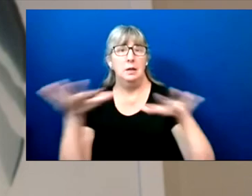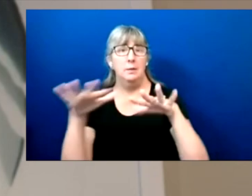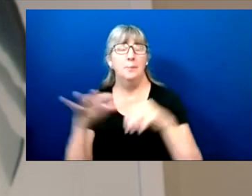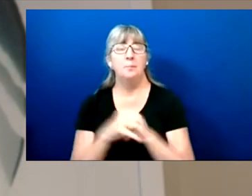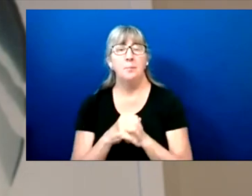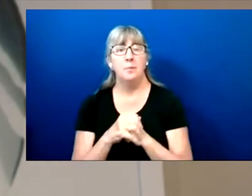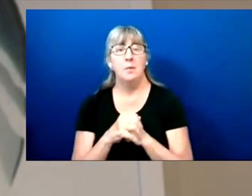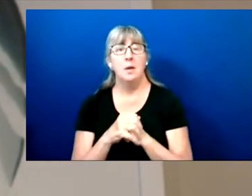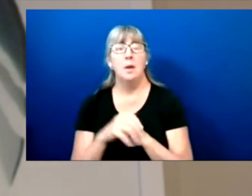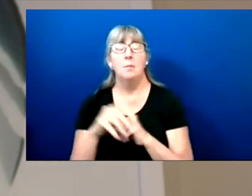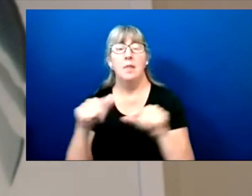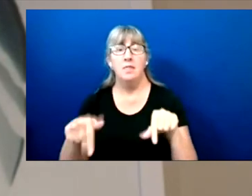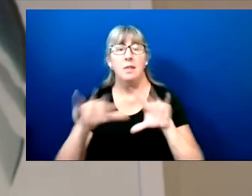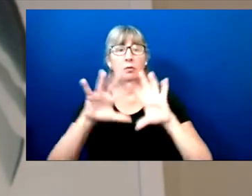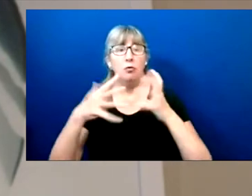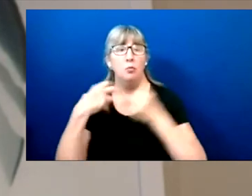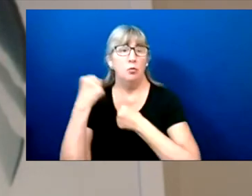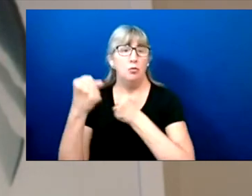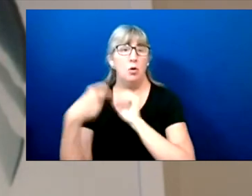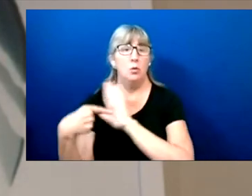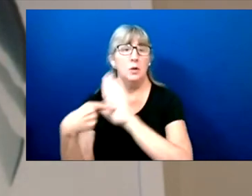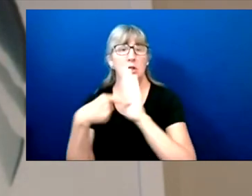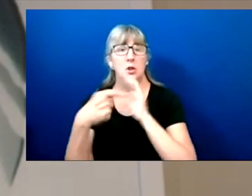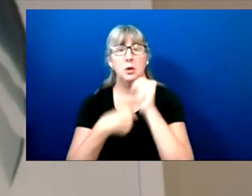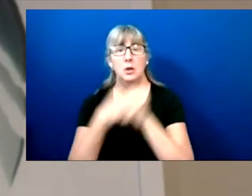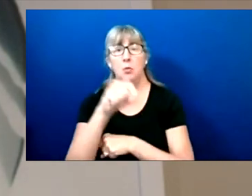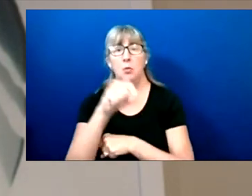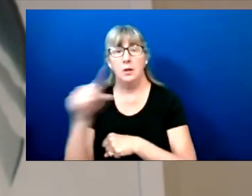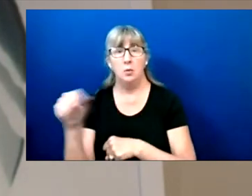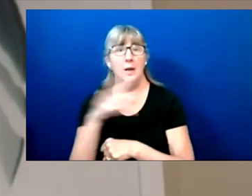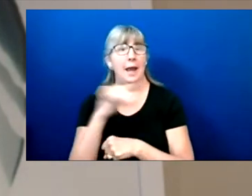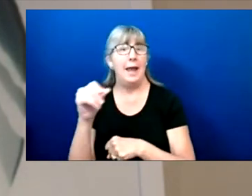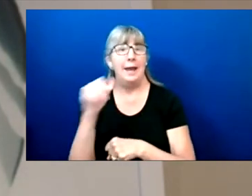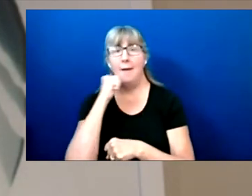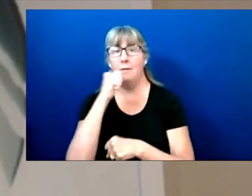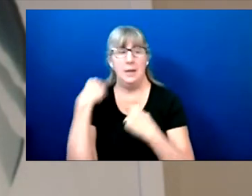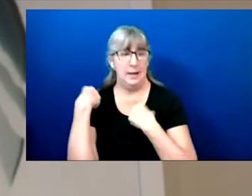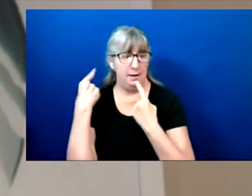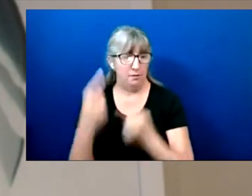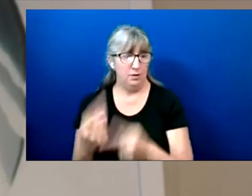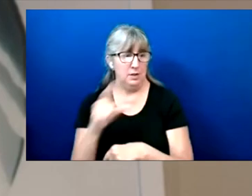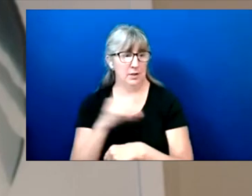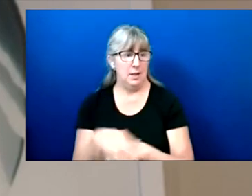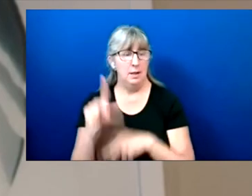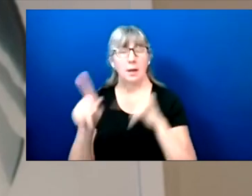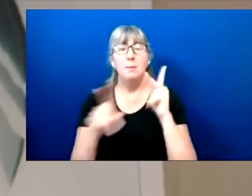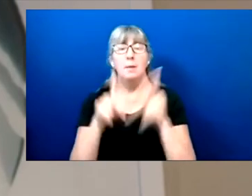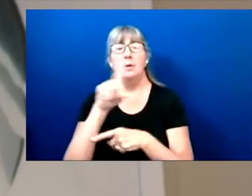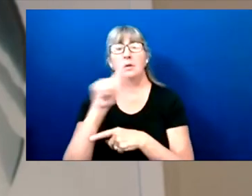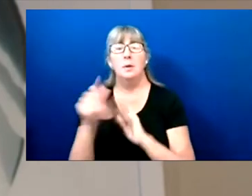But our community is strong and we showed that in 2020 and everyday since, that disability